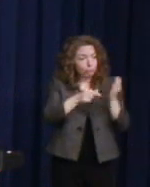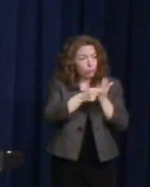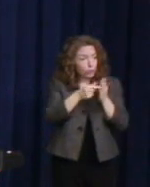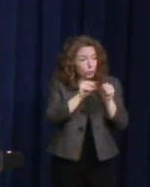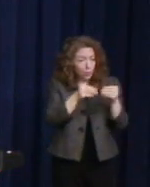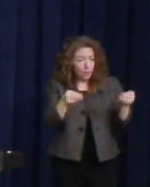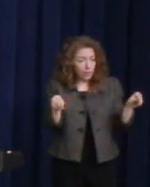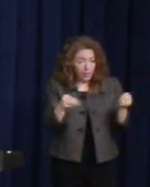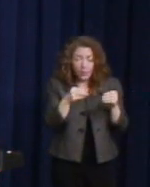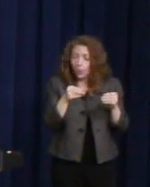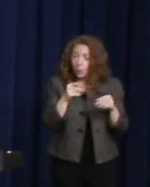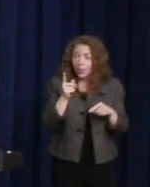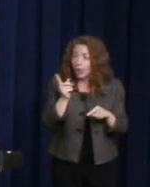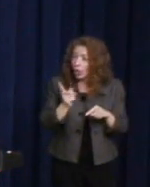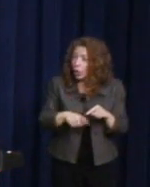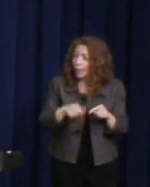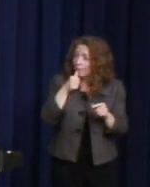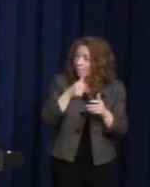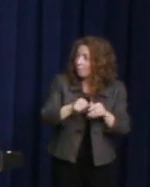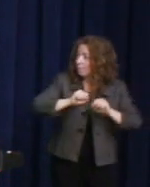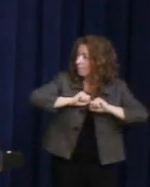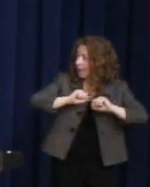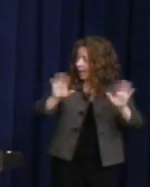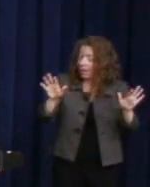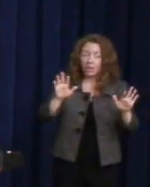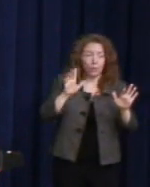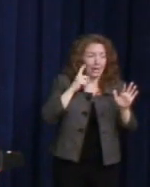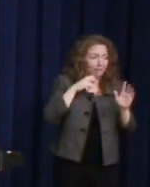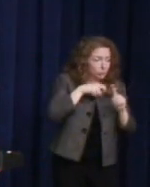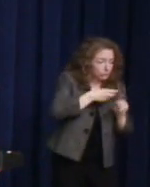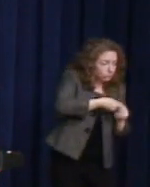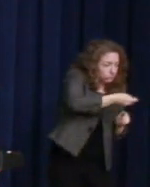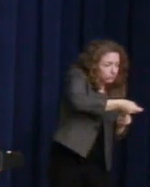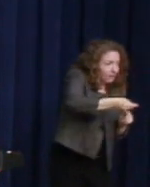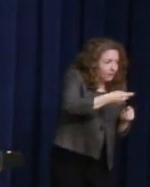We relied on our volunteers to hand-deliver it to our constituents.